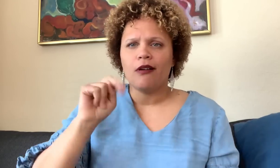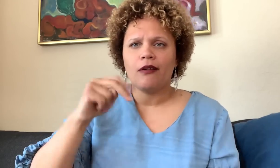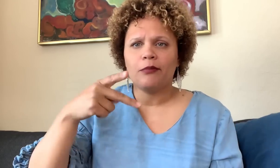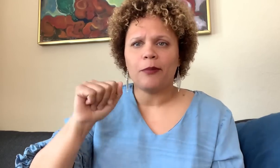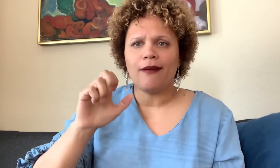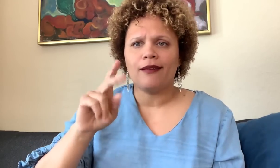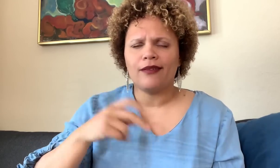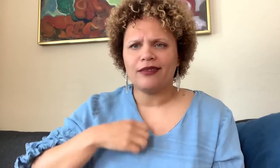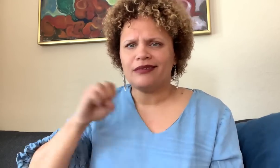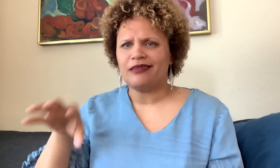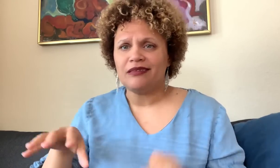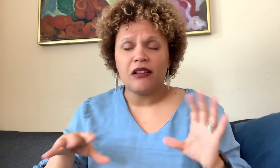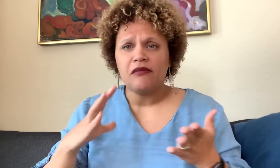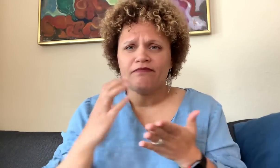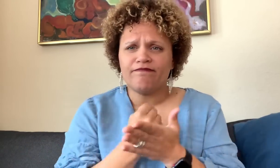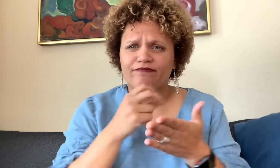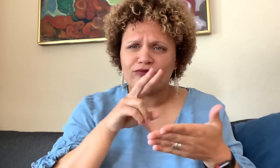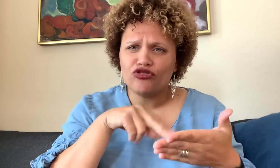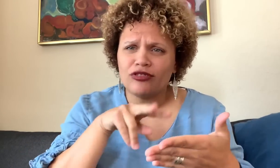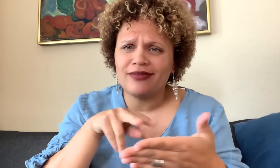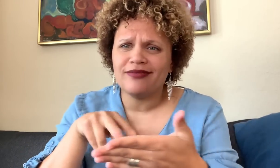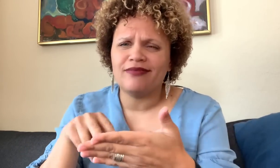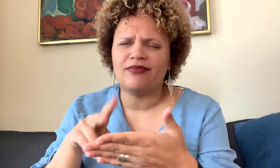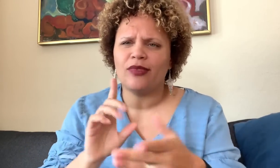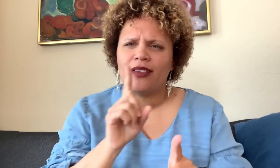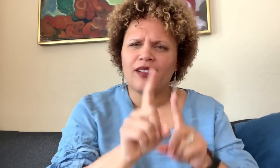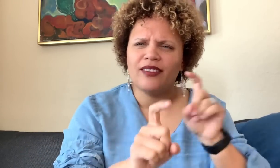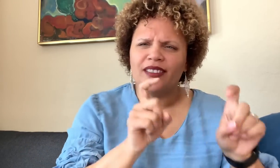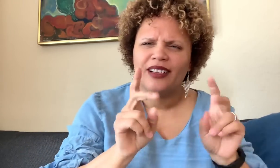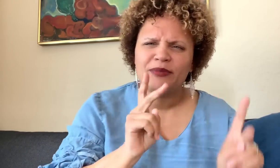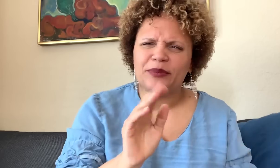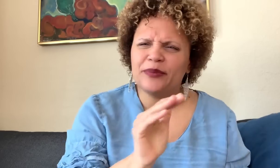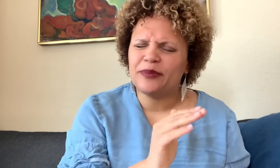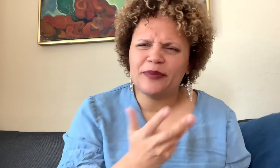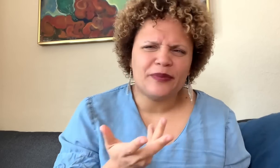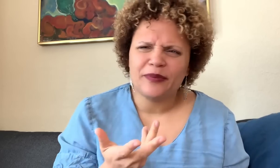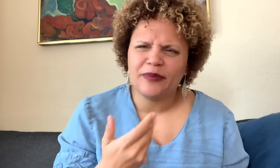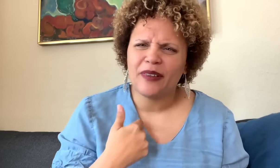Unpack all of those things, then read to become informed,